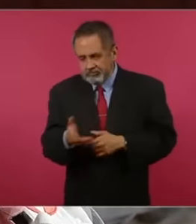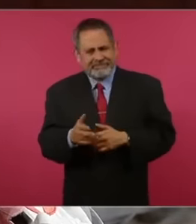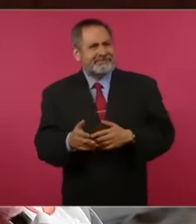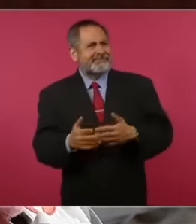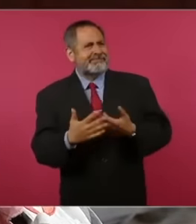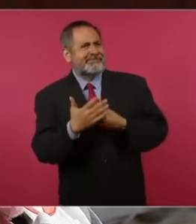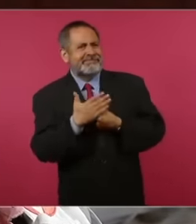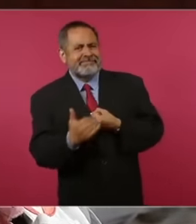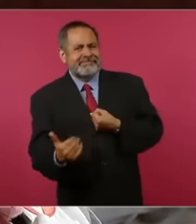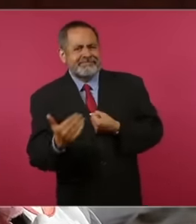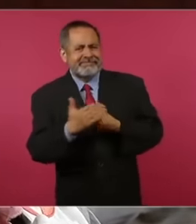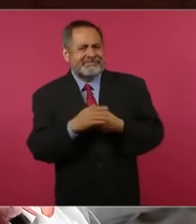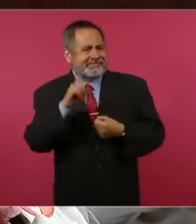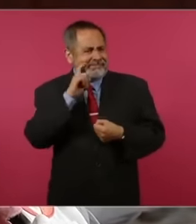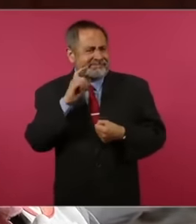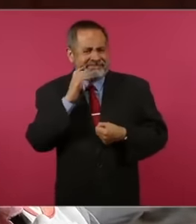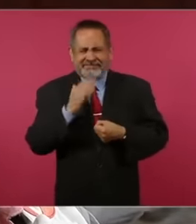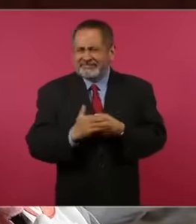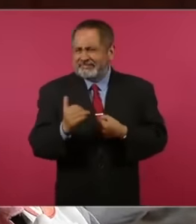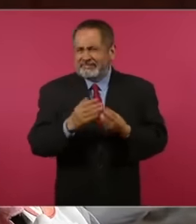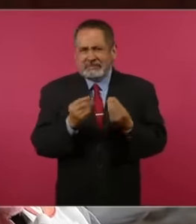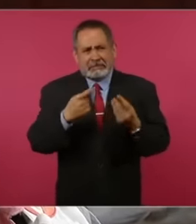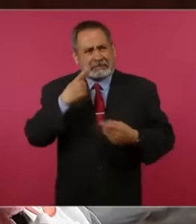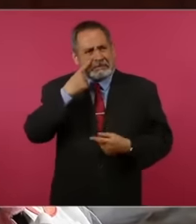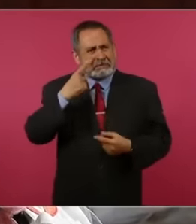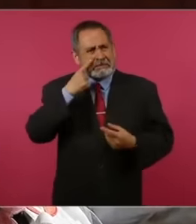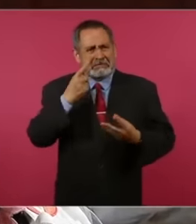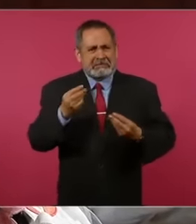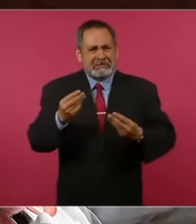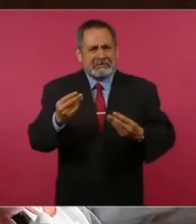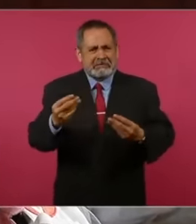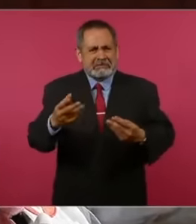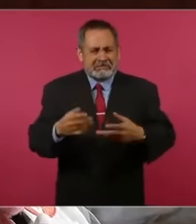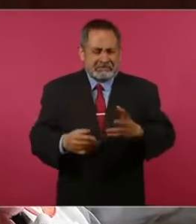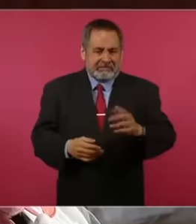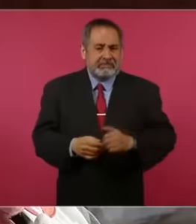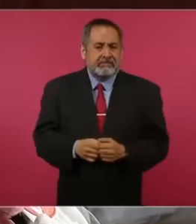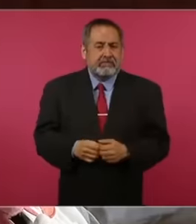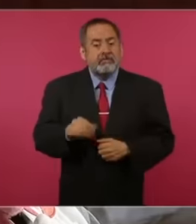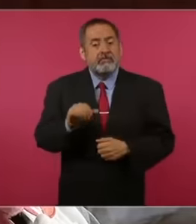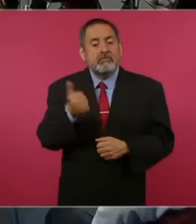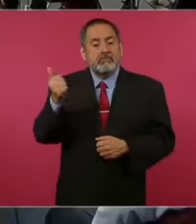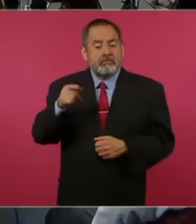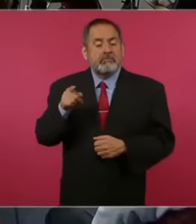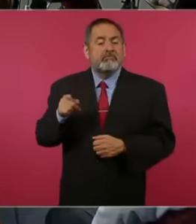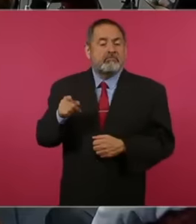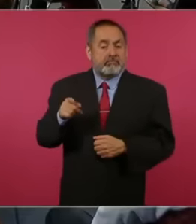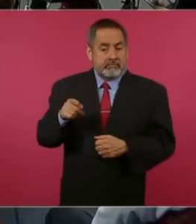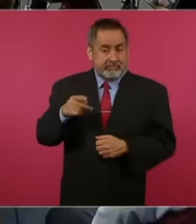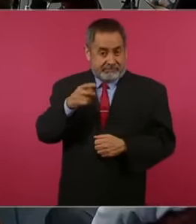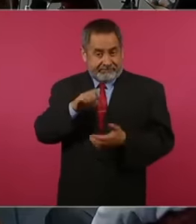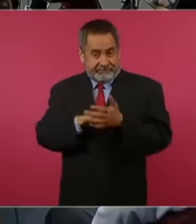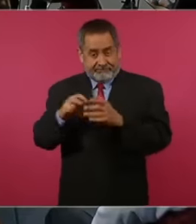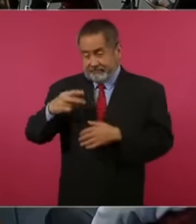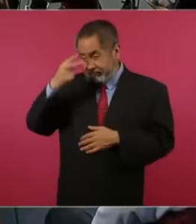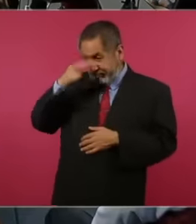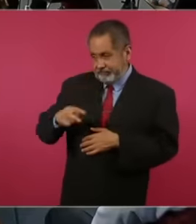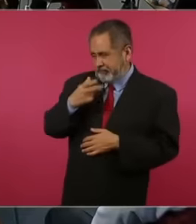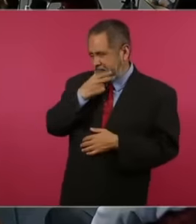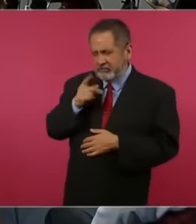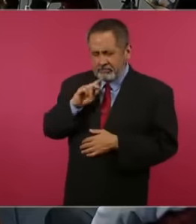women is very common and another reality is that if a Mexican goes